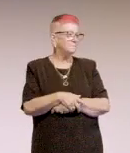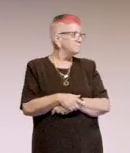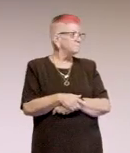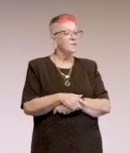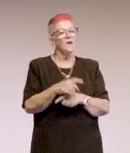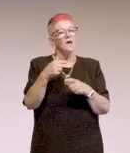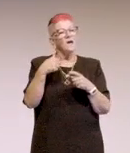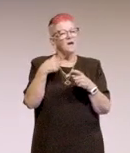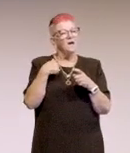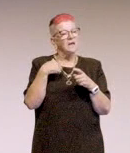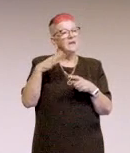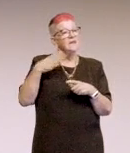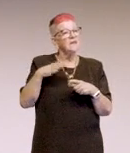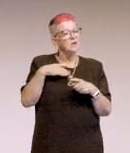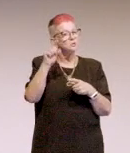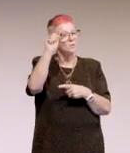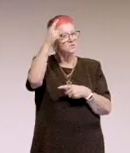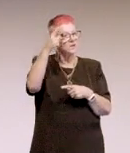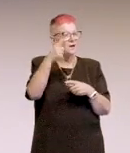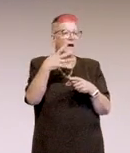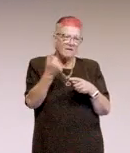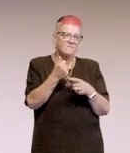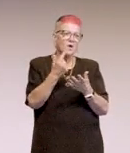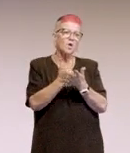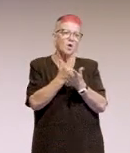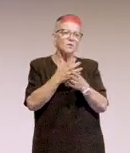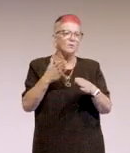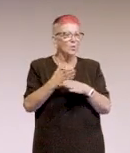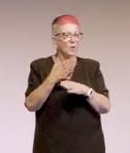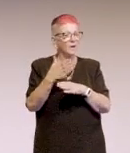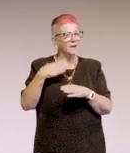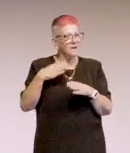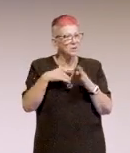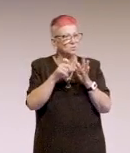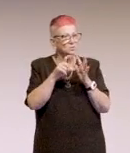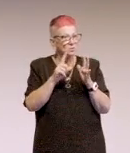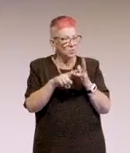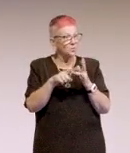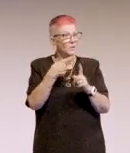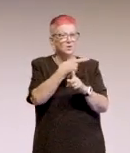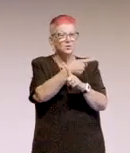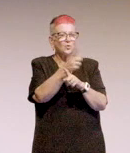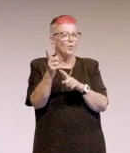Yeah, so we just need to understand that there's work, work to be done, and that you're not the user, right?